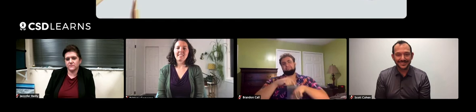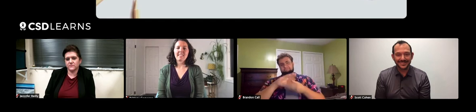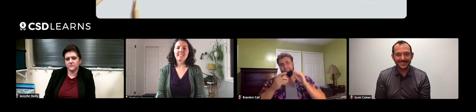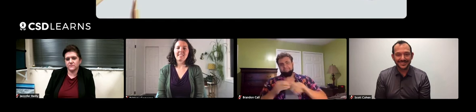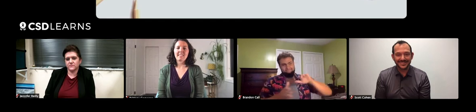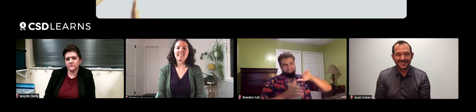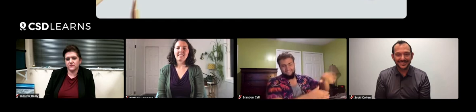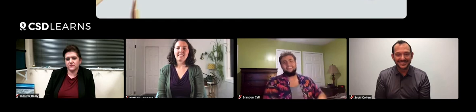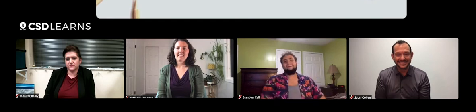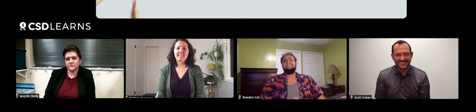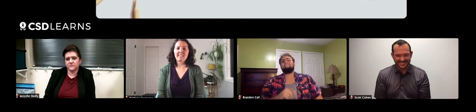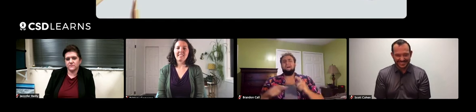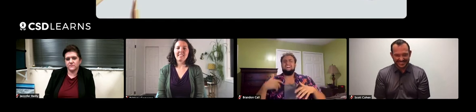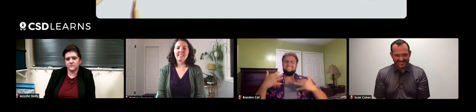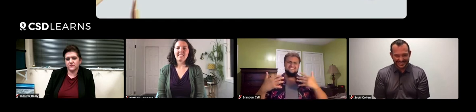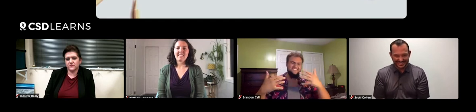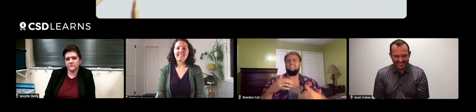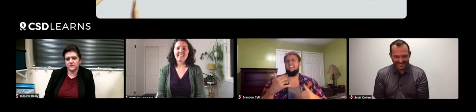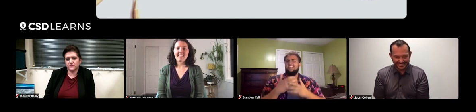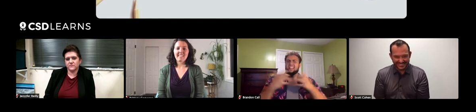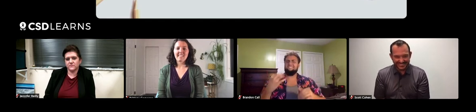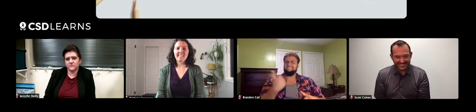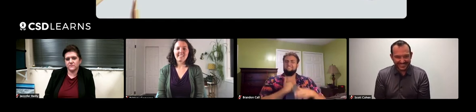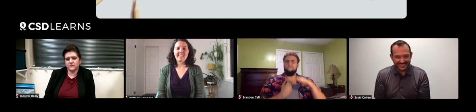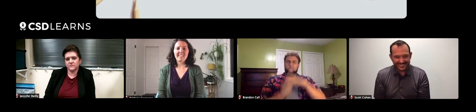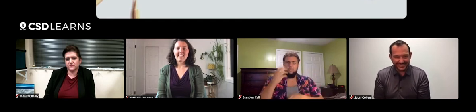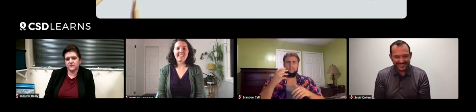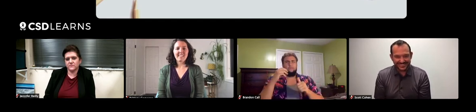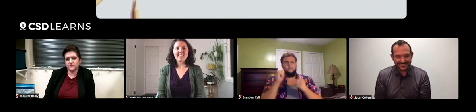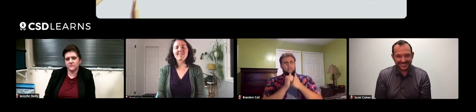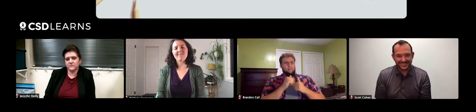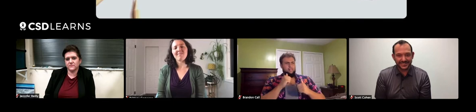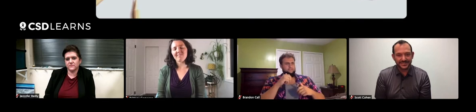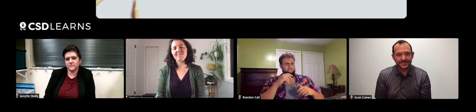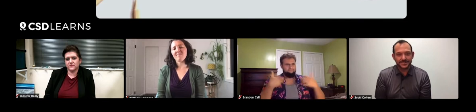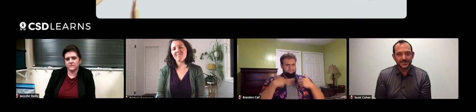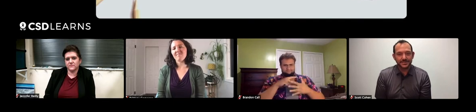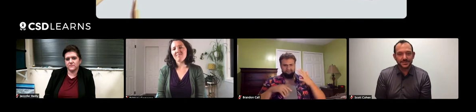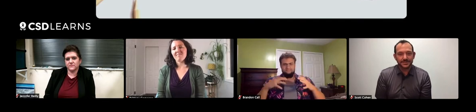that's for another time. But I had a lot of self-growth and self-enrichment.